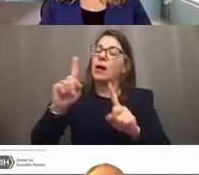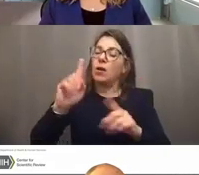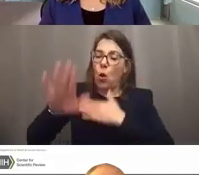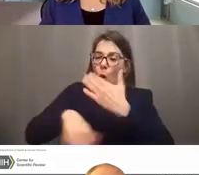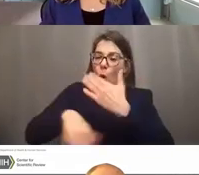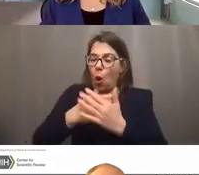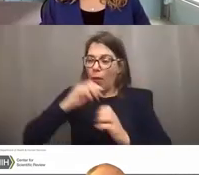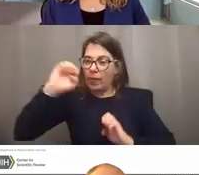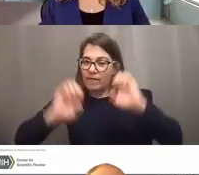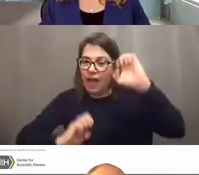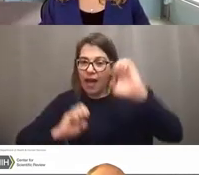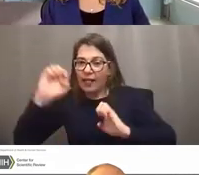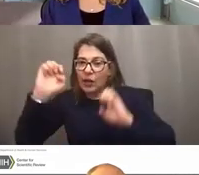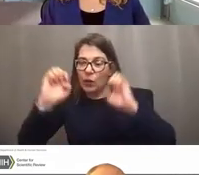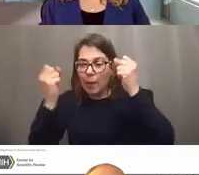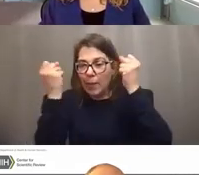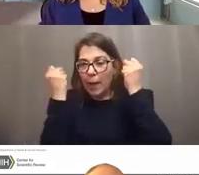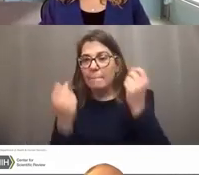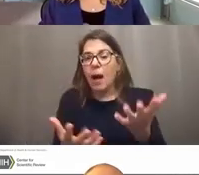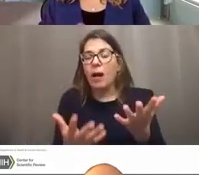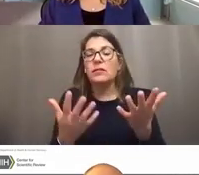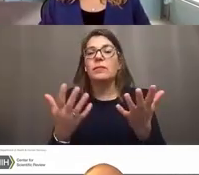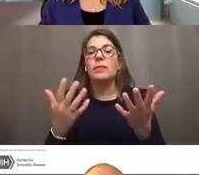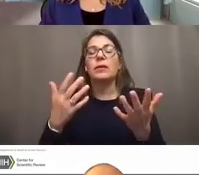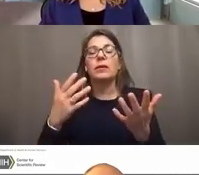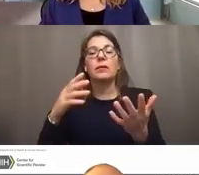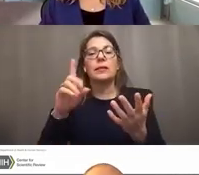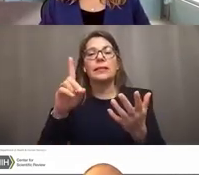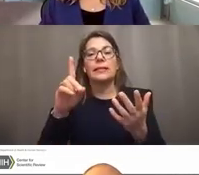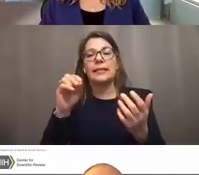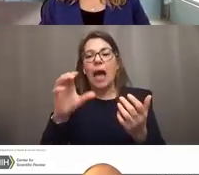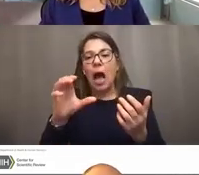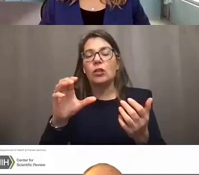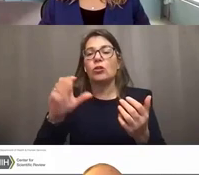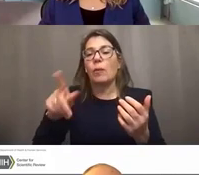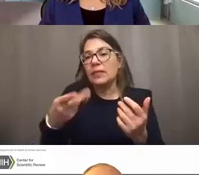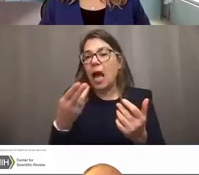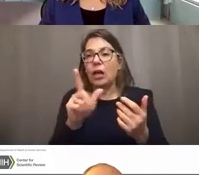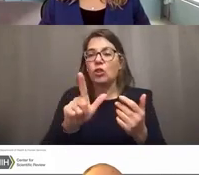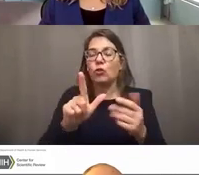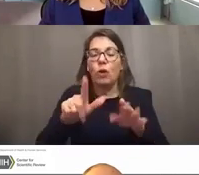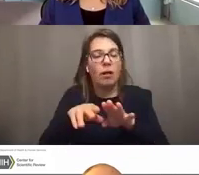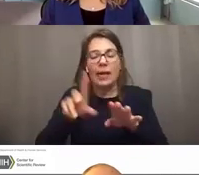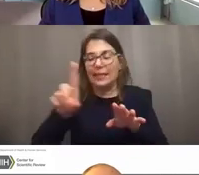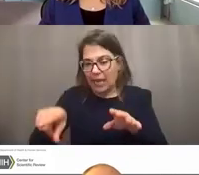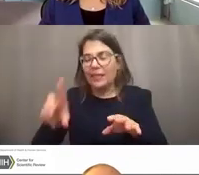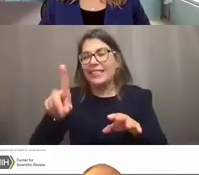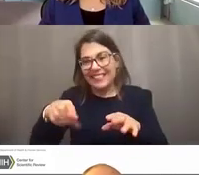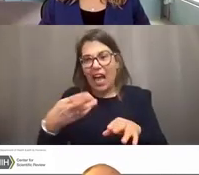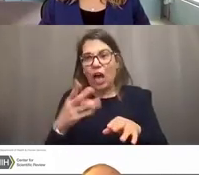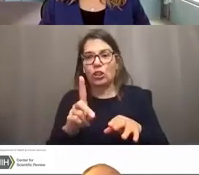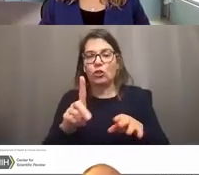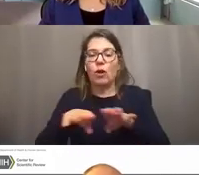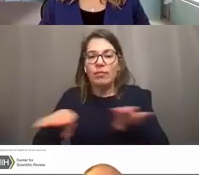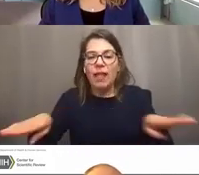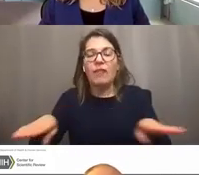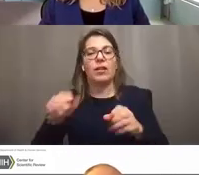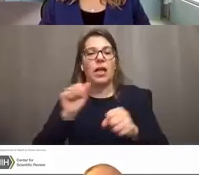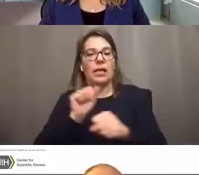by multiple doctoral level scientists. In no case is it somebody clicking a button